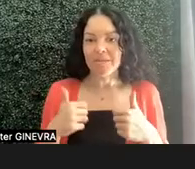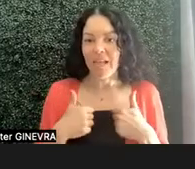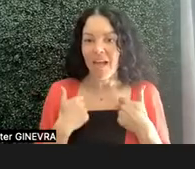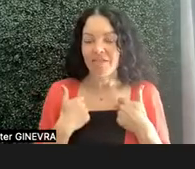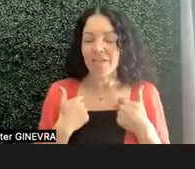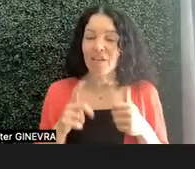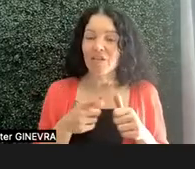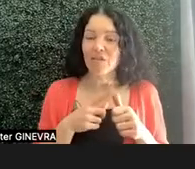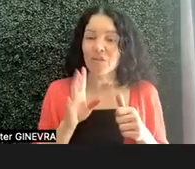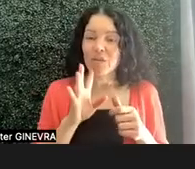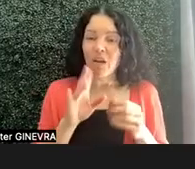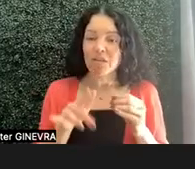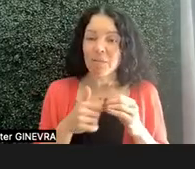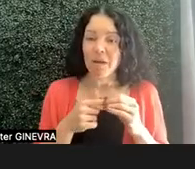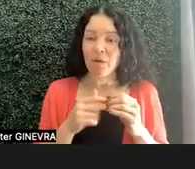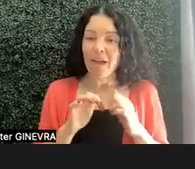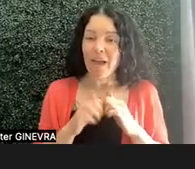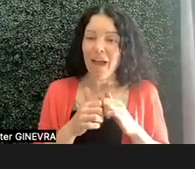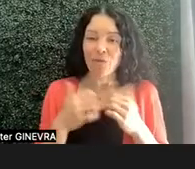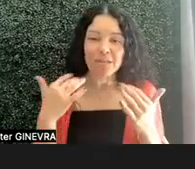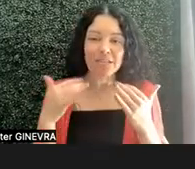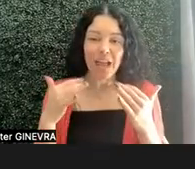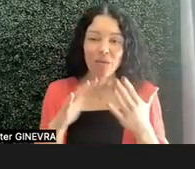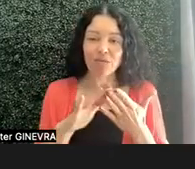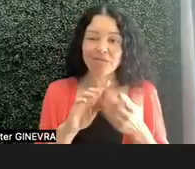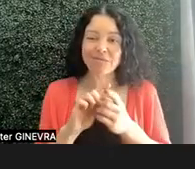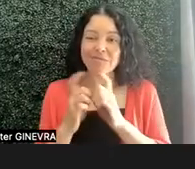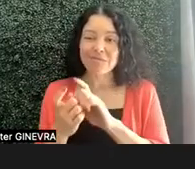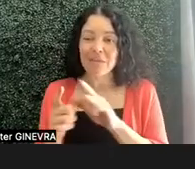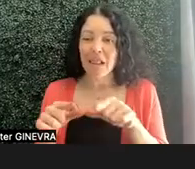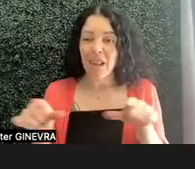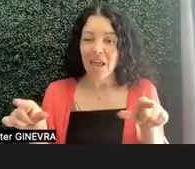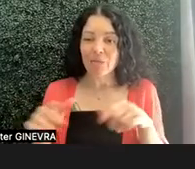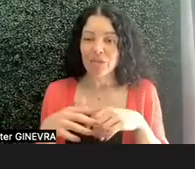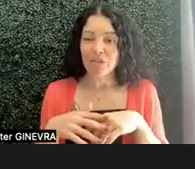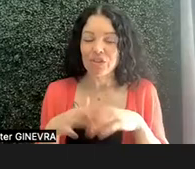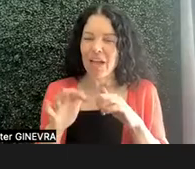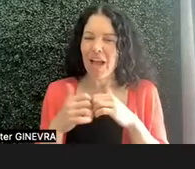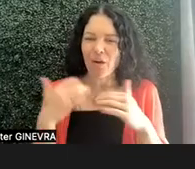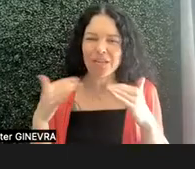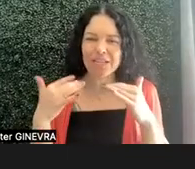how does sound convert to language? How sound is actually air pressure waves.